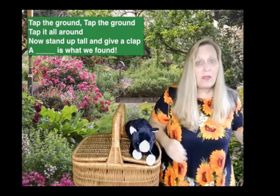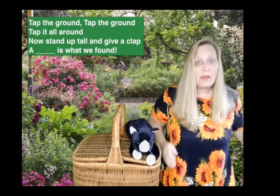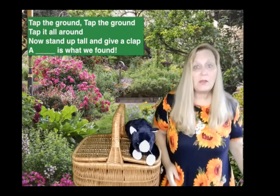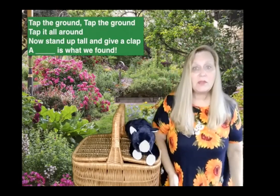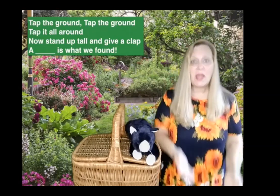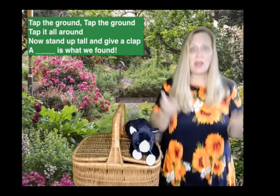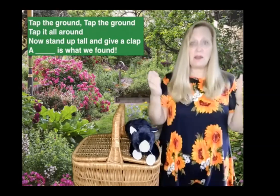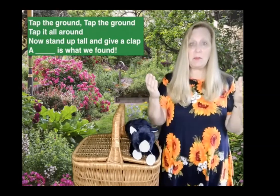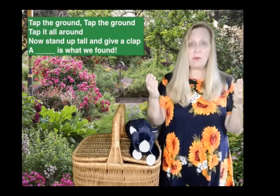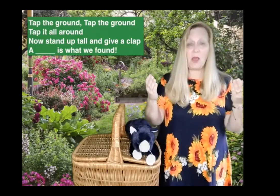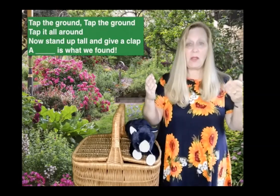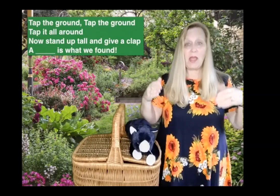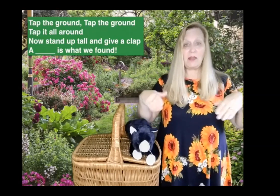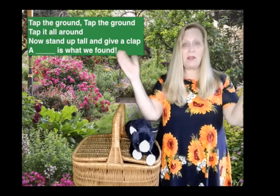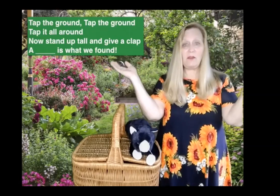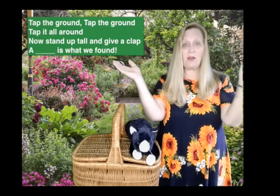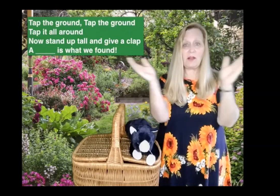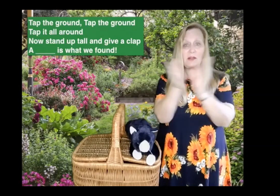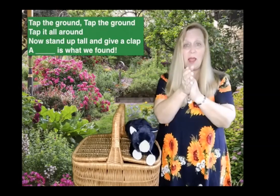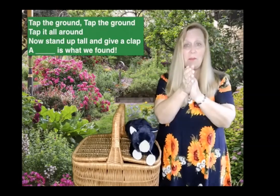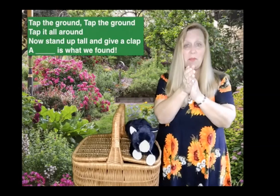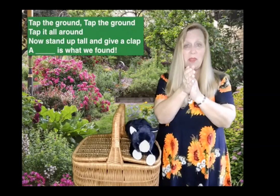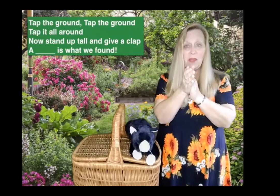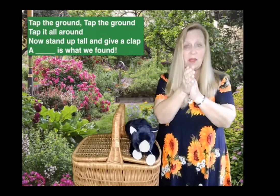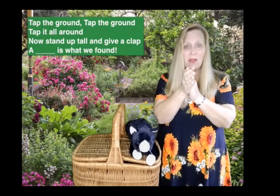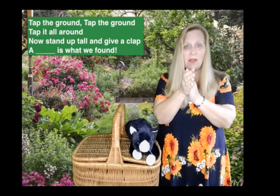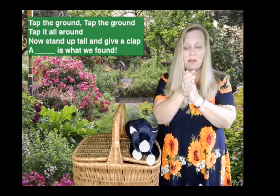Now stand up tall and give a clap. Do you remember...cat is